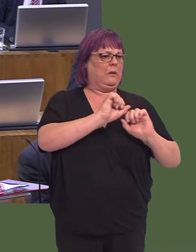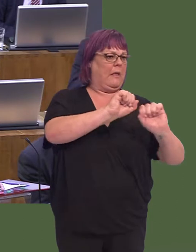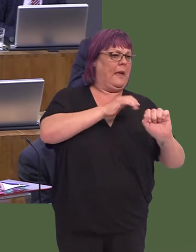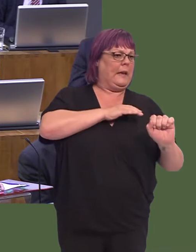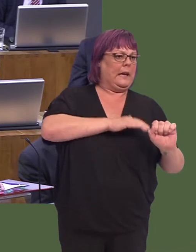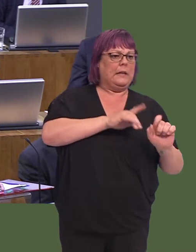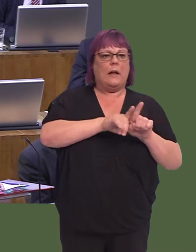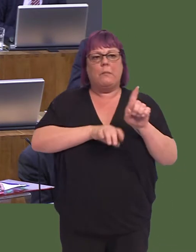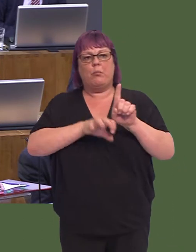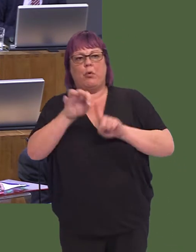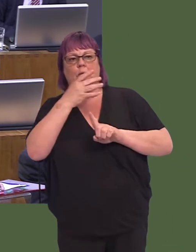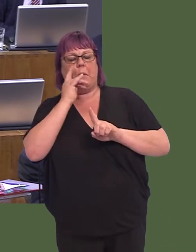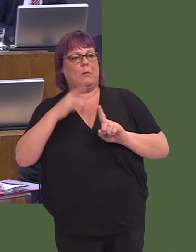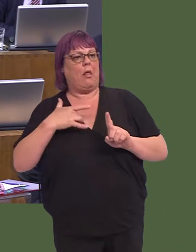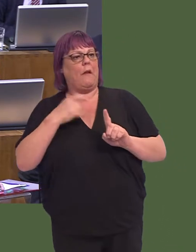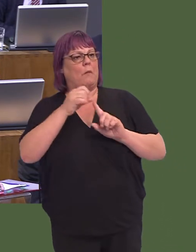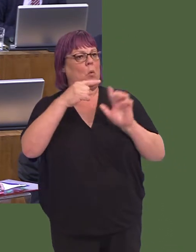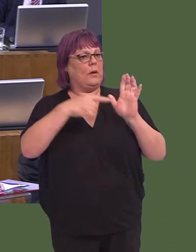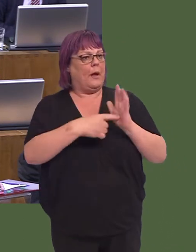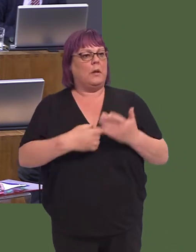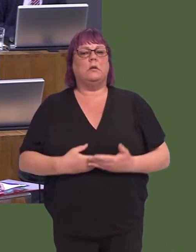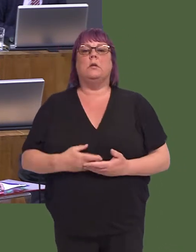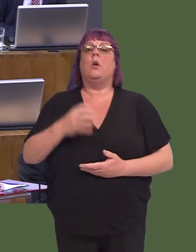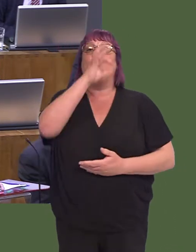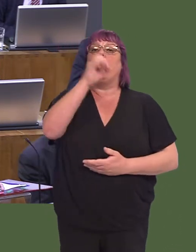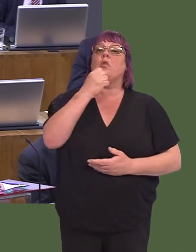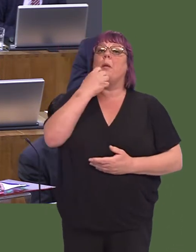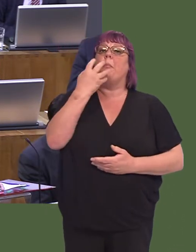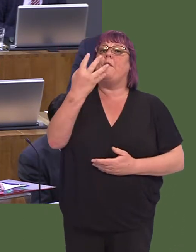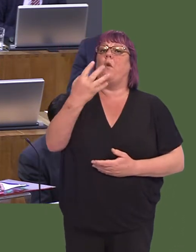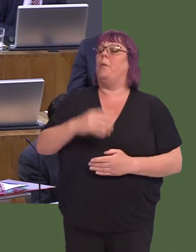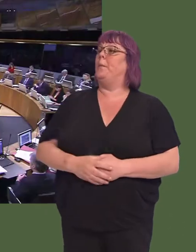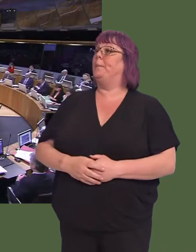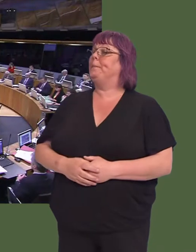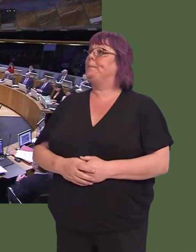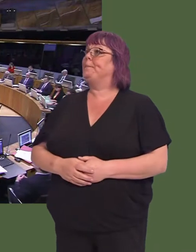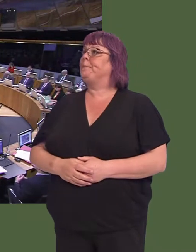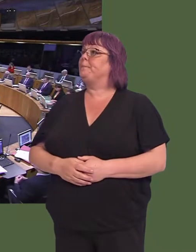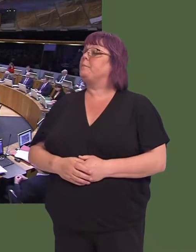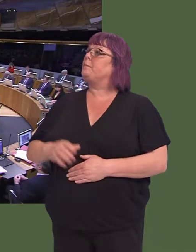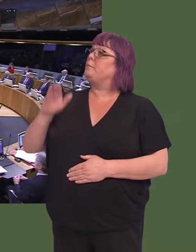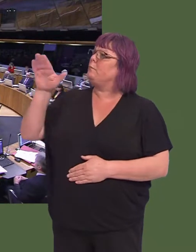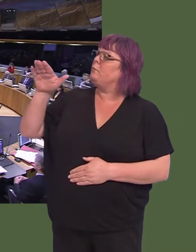needs and to improve the well-being of the people of Port Talbot. Rhianon Passmore AM: 4.